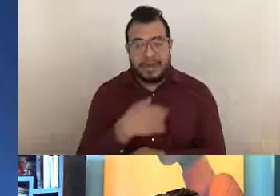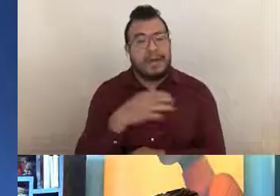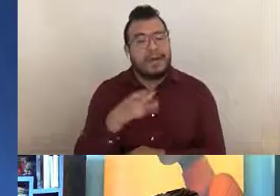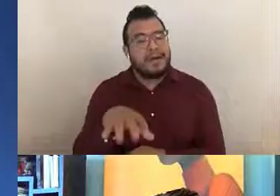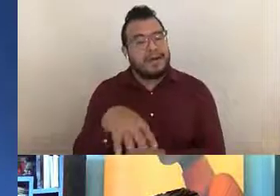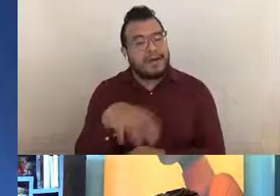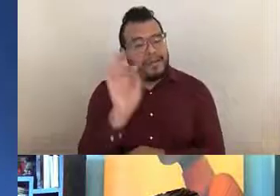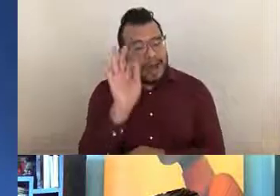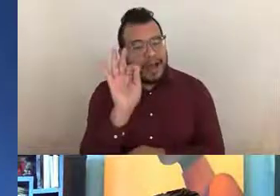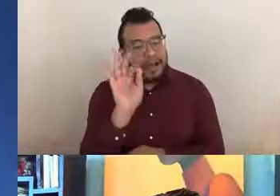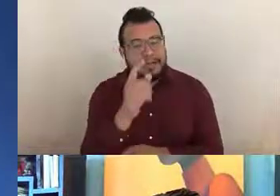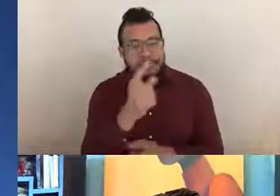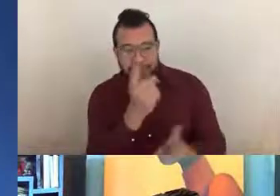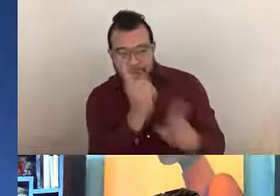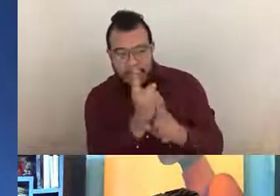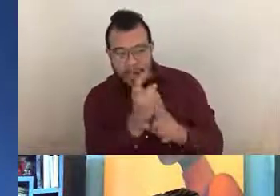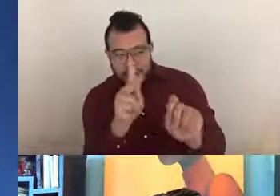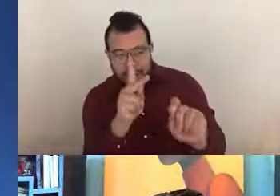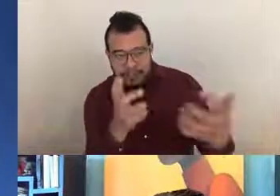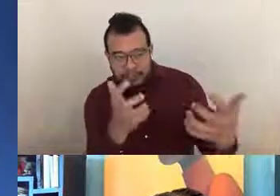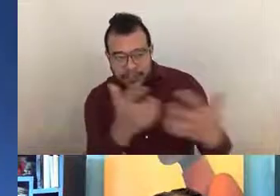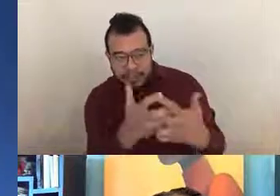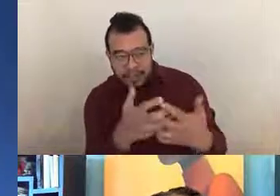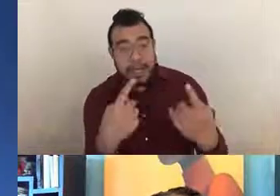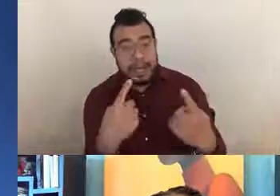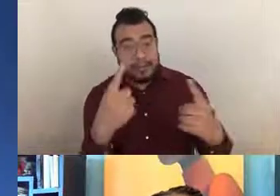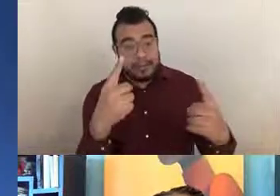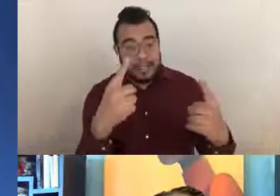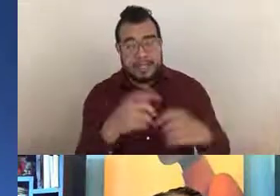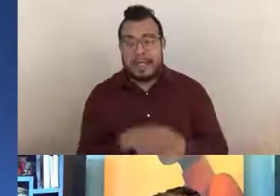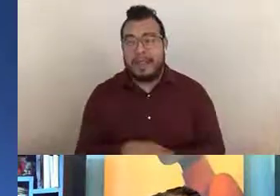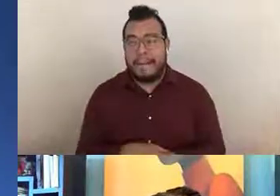funding opportunity announcement. Once they do so they are then eligible